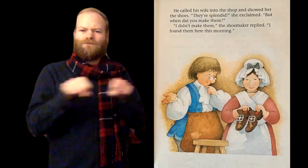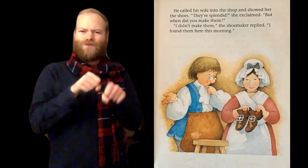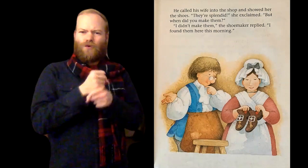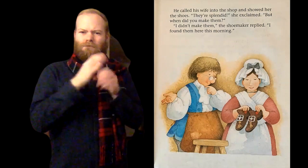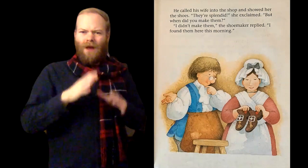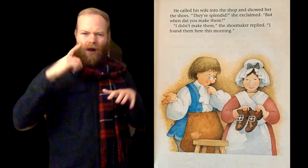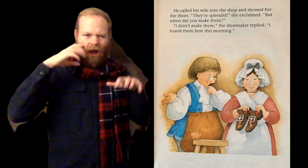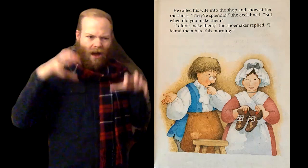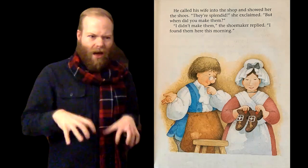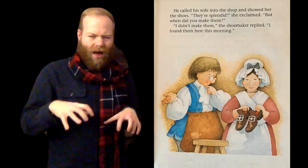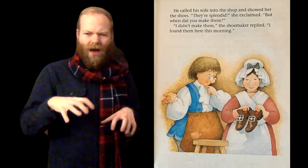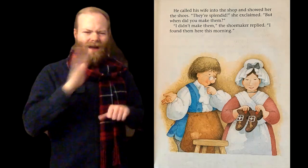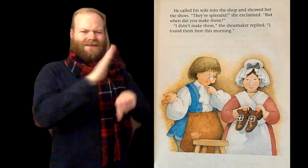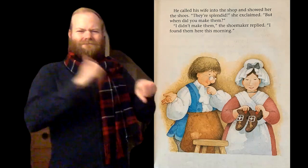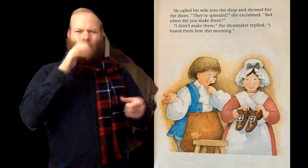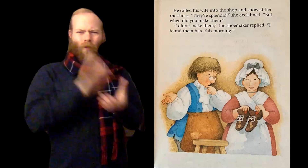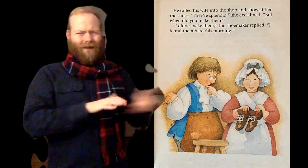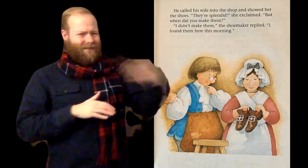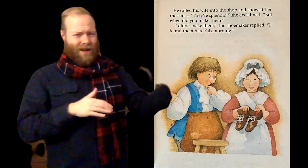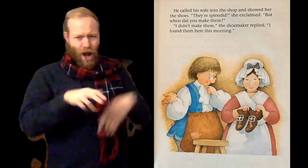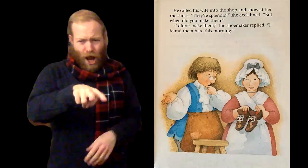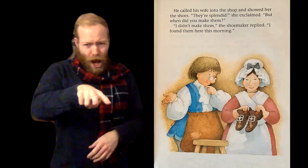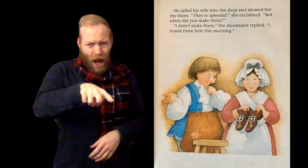He called his wife into the shop and showed her the shoes.